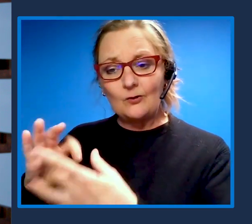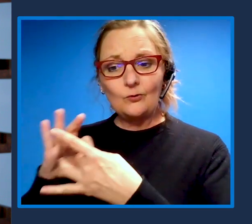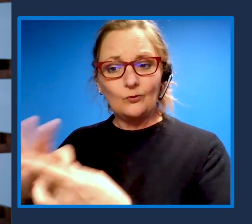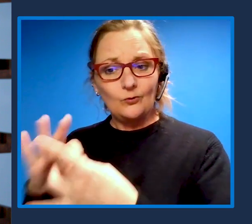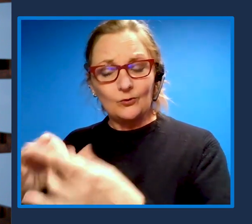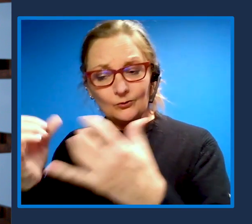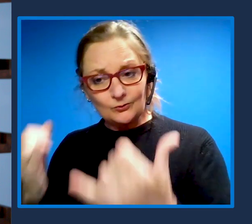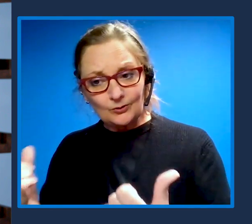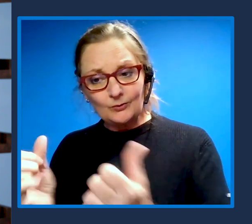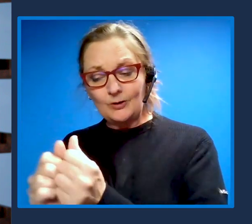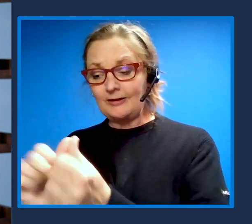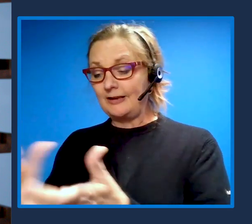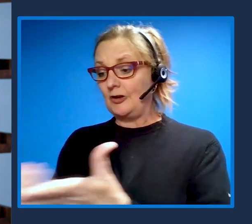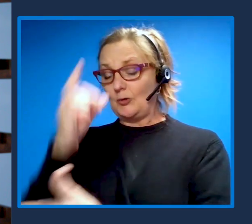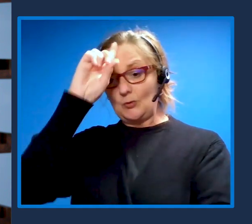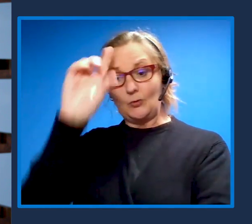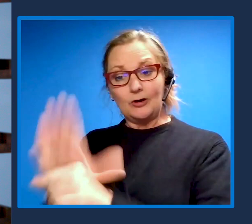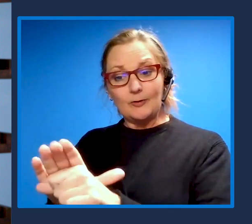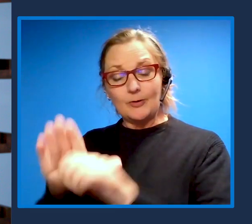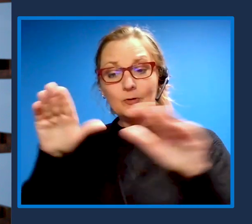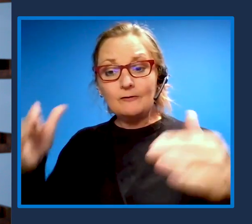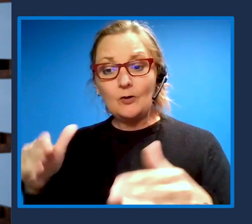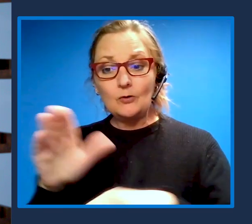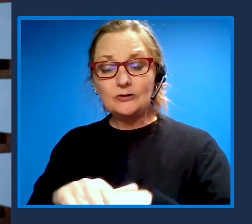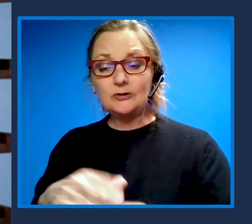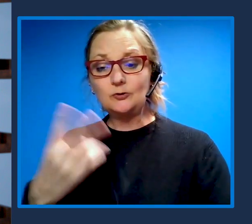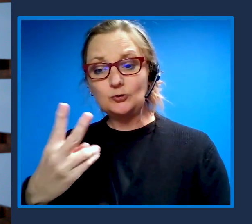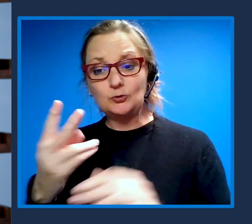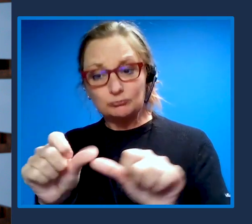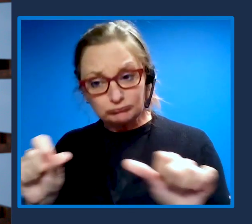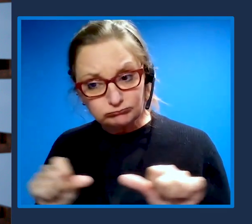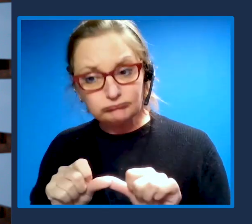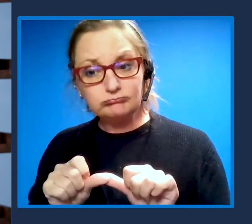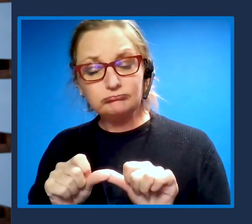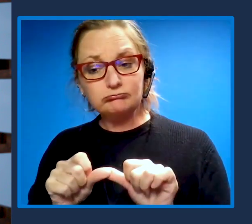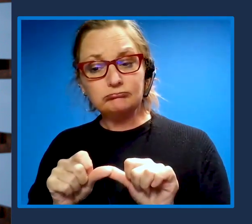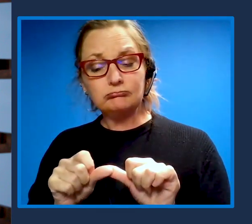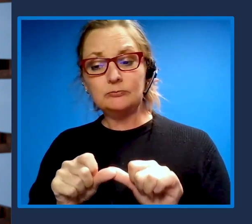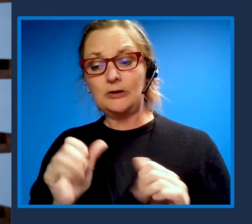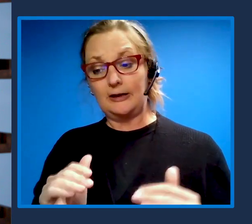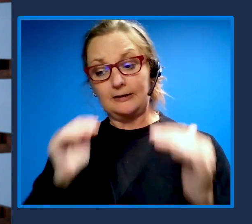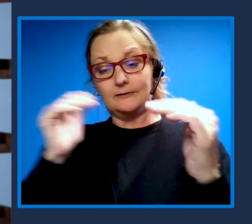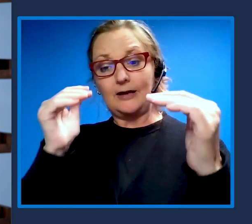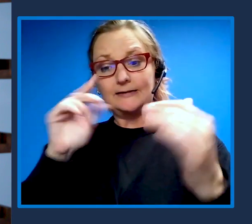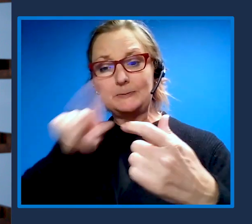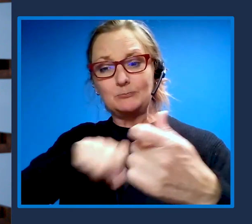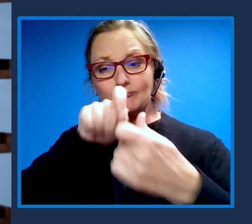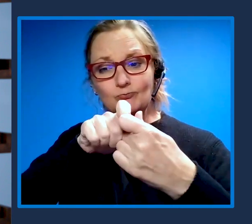with a new commitment focused on two key areas, advancing precision medicine and neuroscience